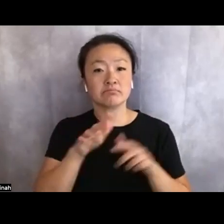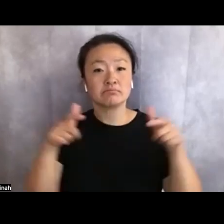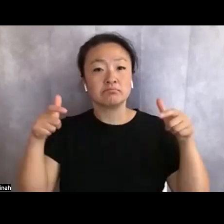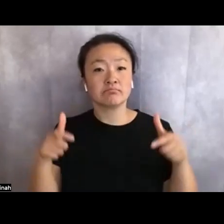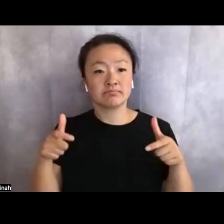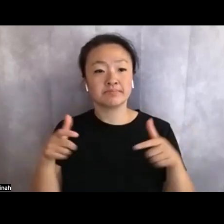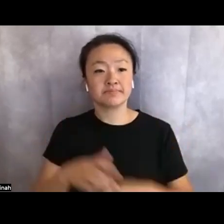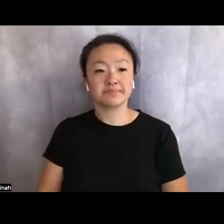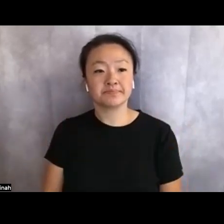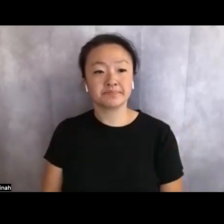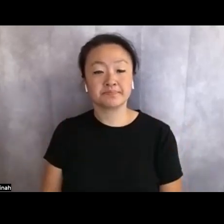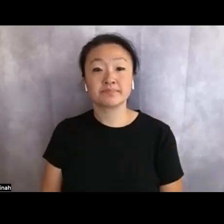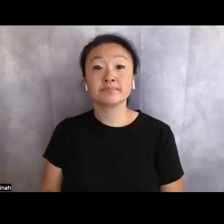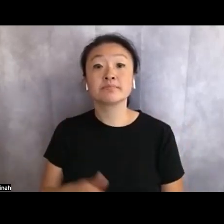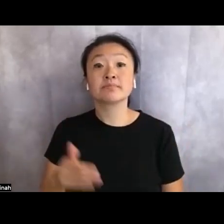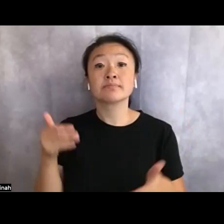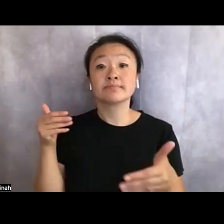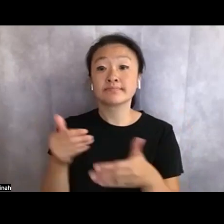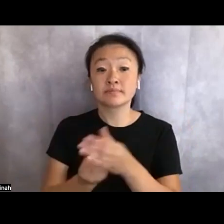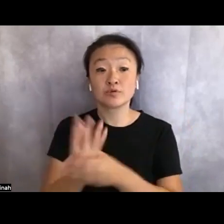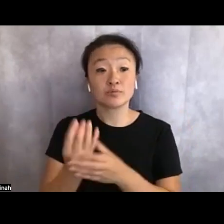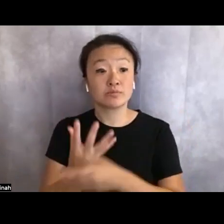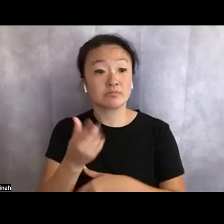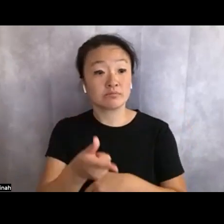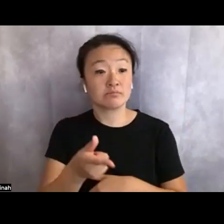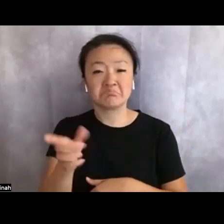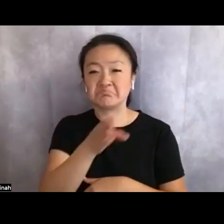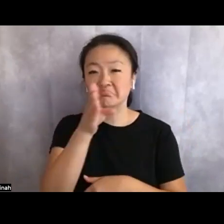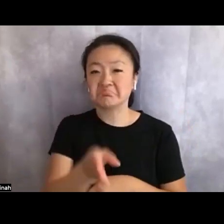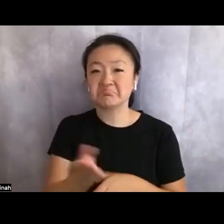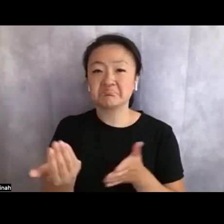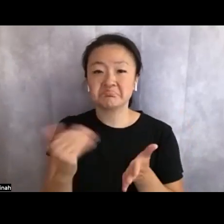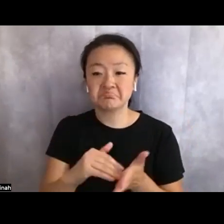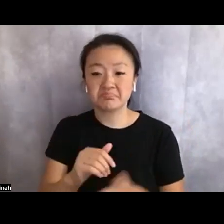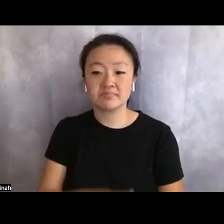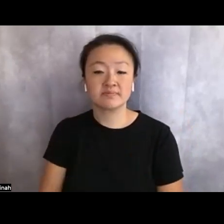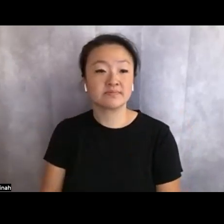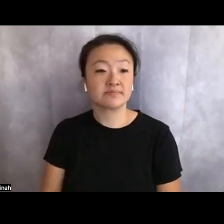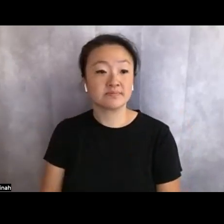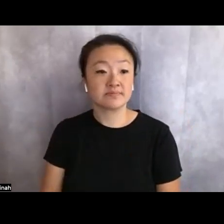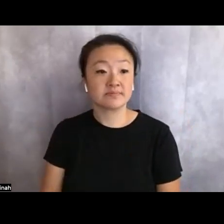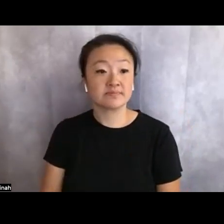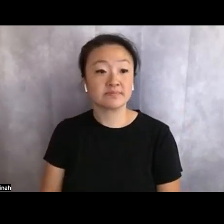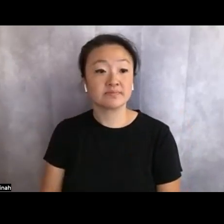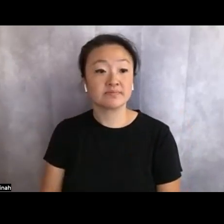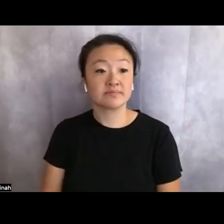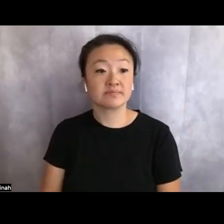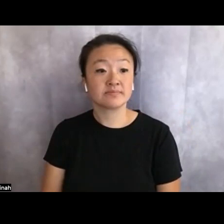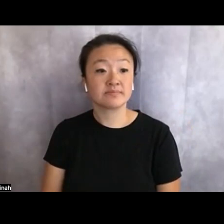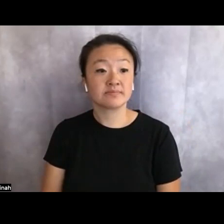Come spring, come spring, we never do this again. There's only the memory of it?